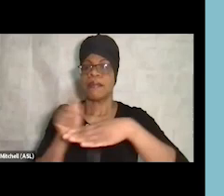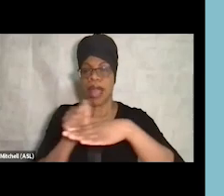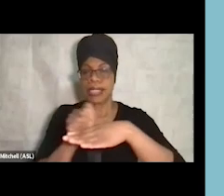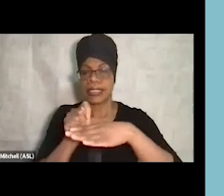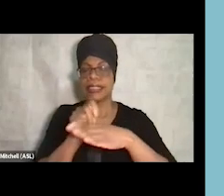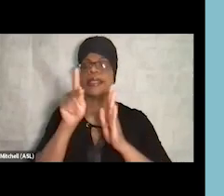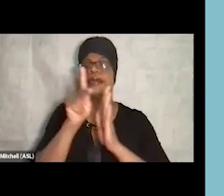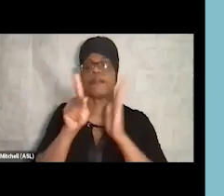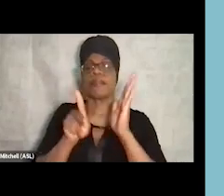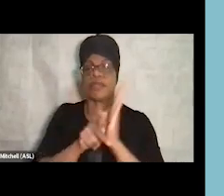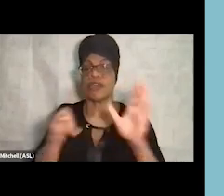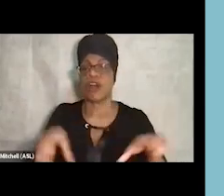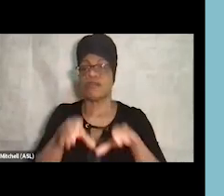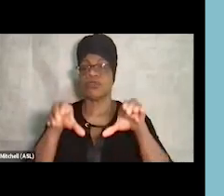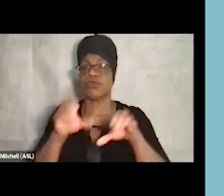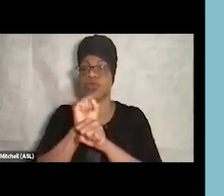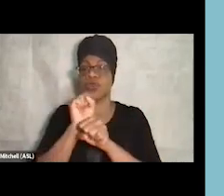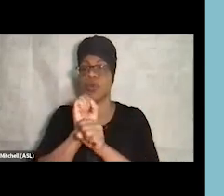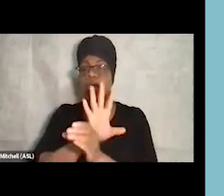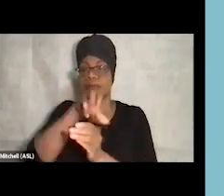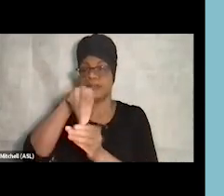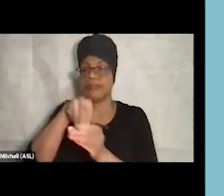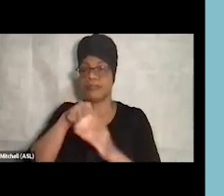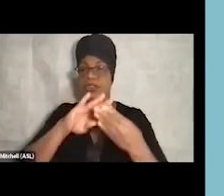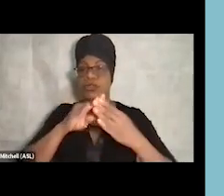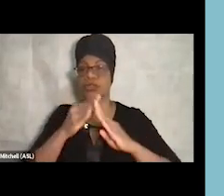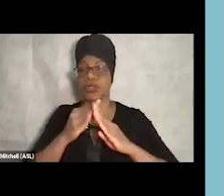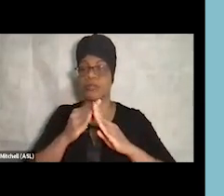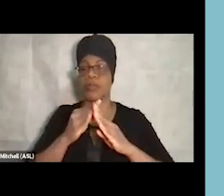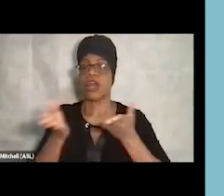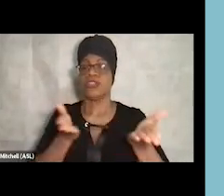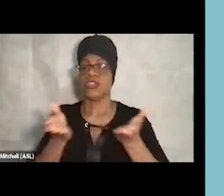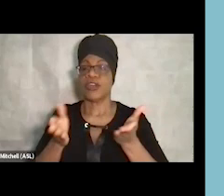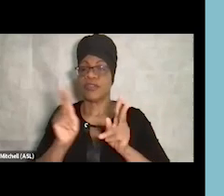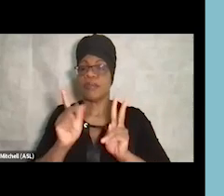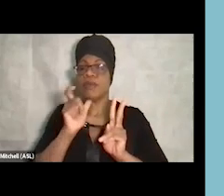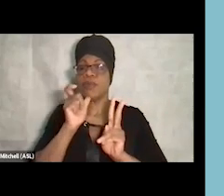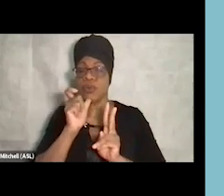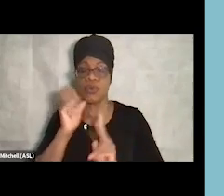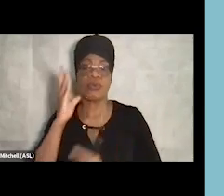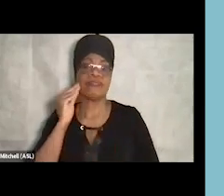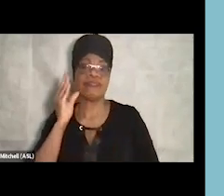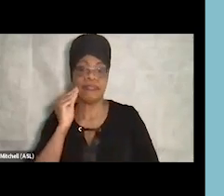of doing this work in your community, serving people who are experiencing homelessness, who are unsheltered,